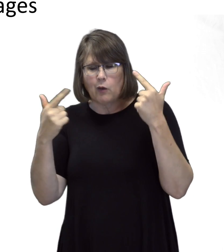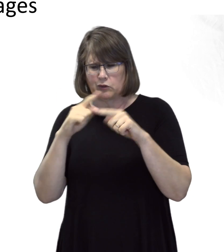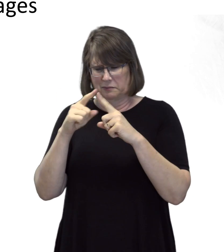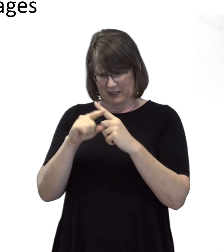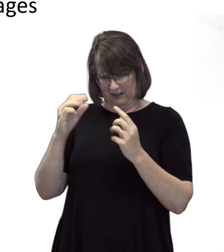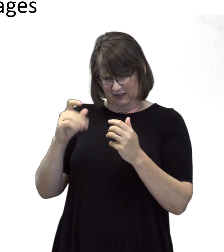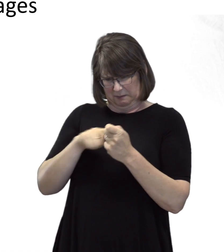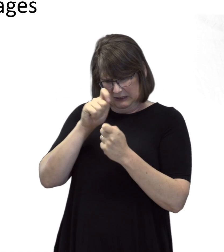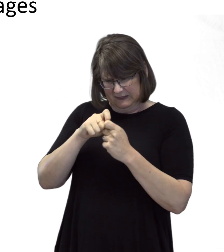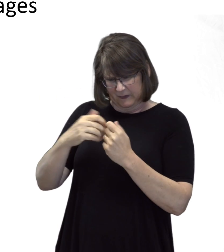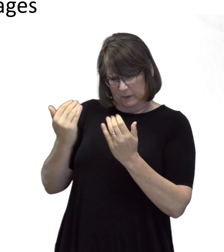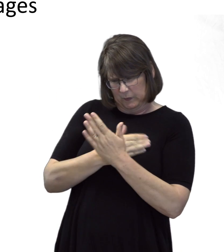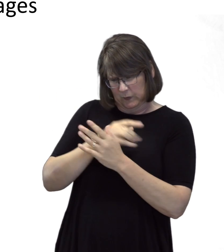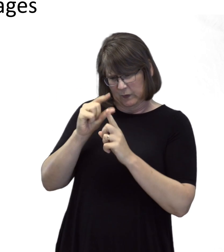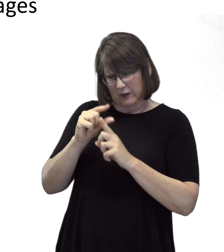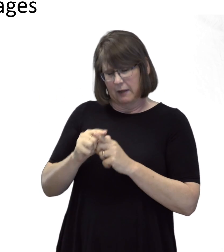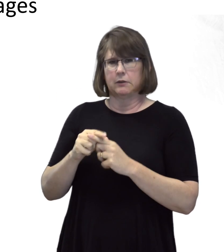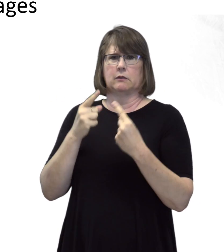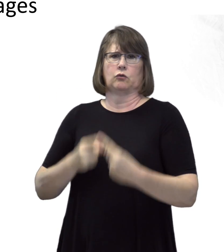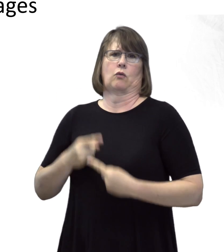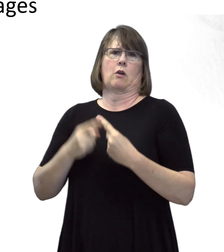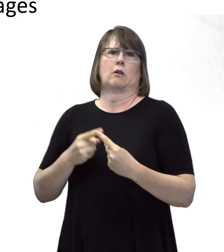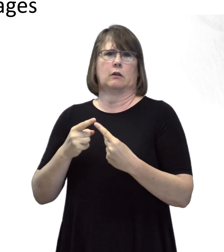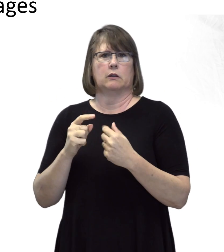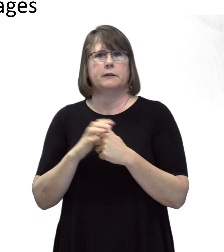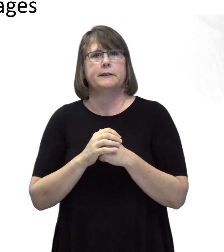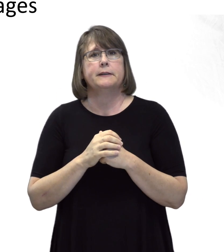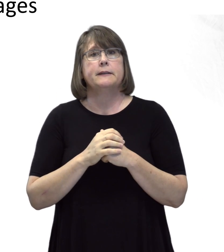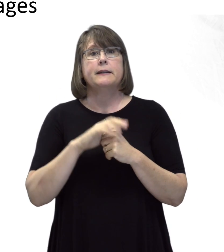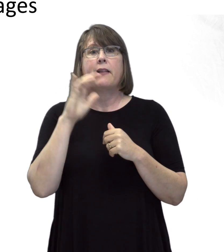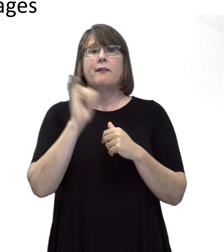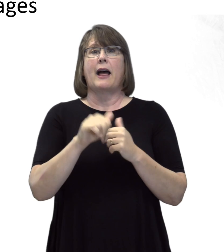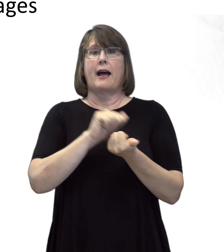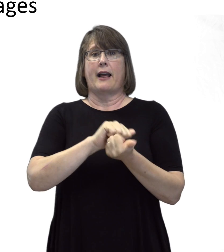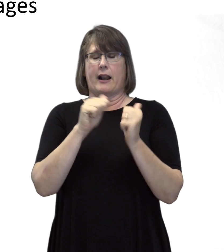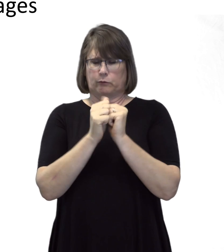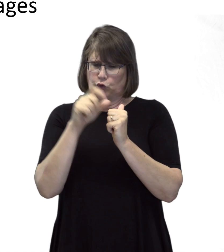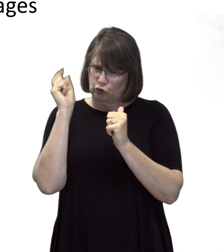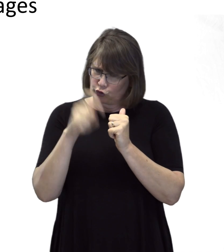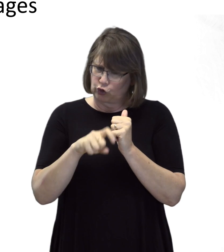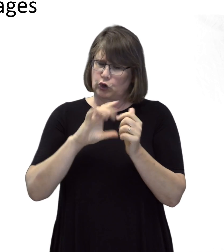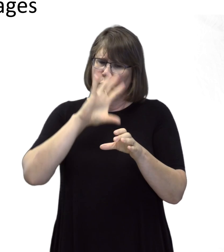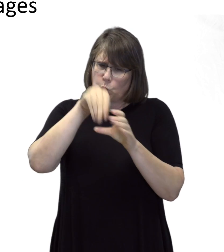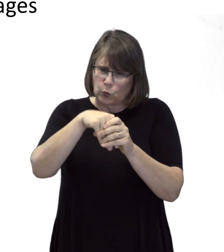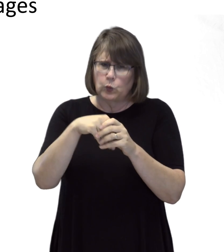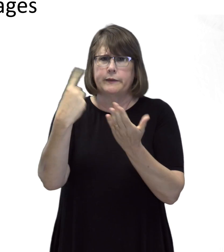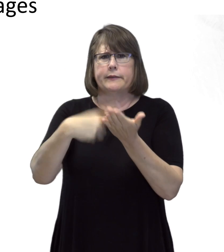to hear fully. This is an adaptation that should be discussed